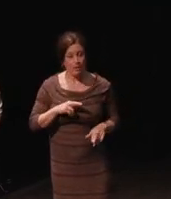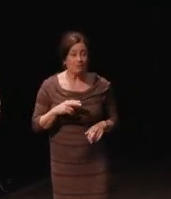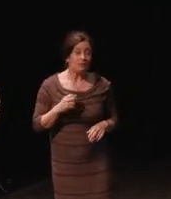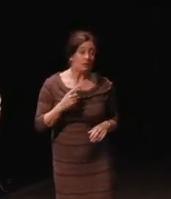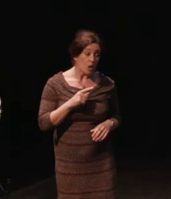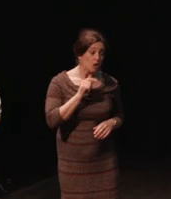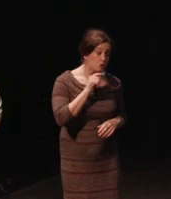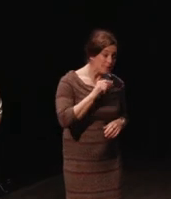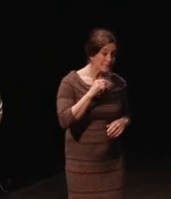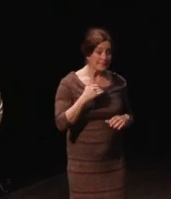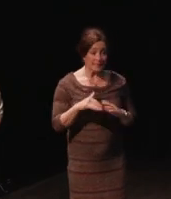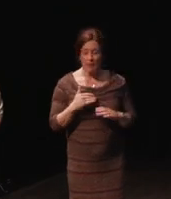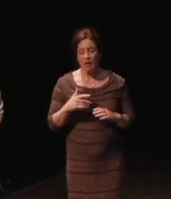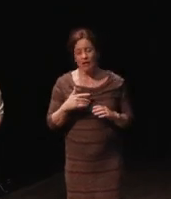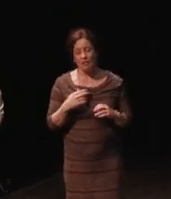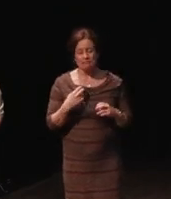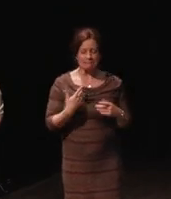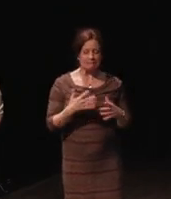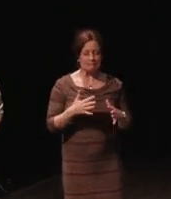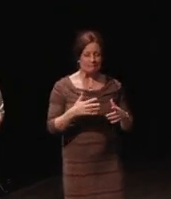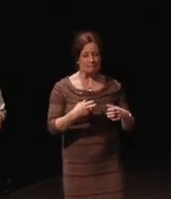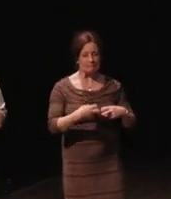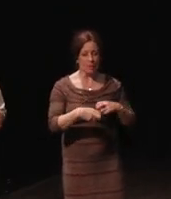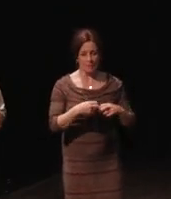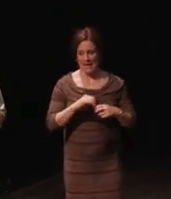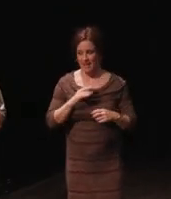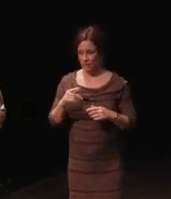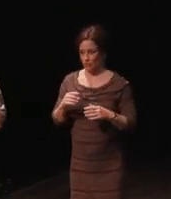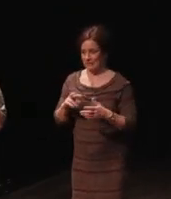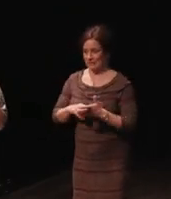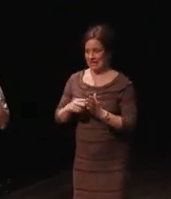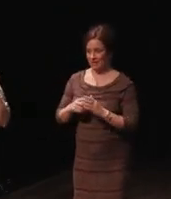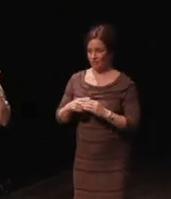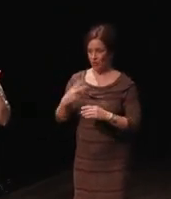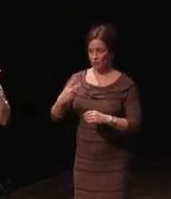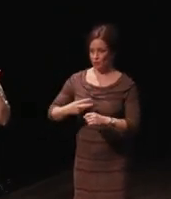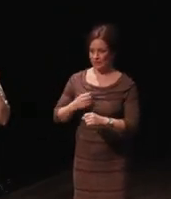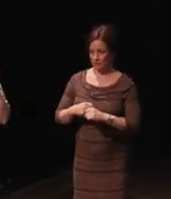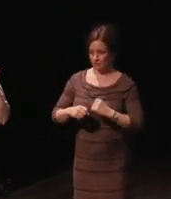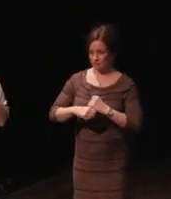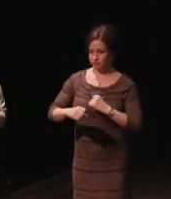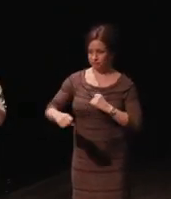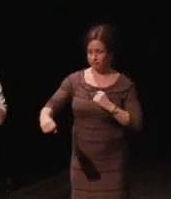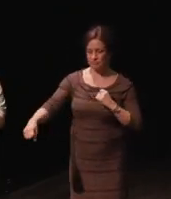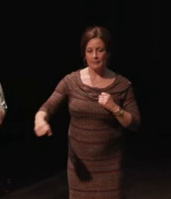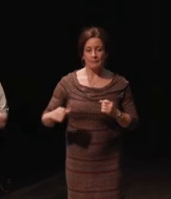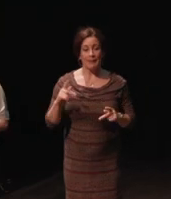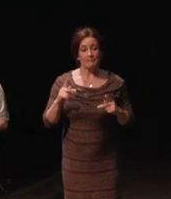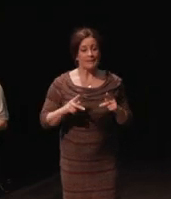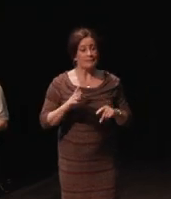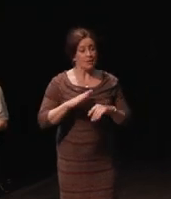and I never intended it to be two years of tweets and emails, was that people in teams move,